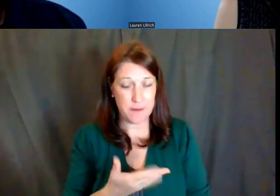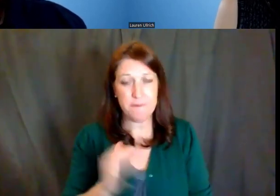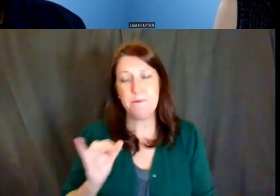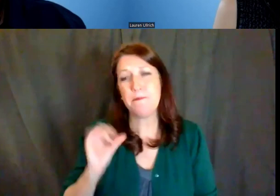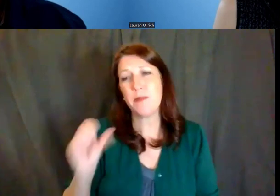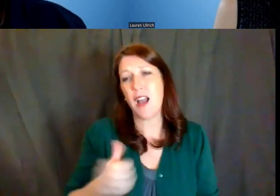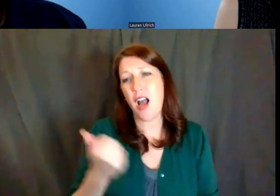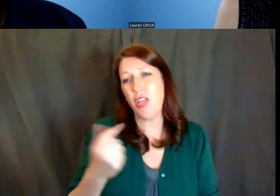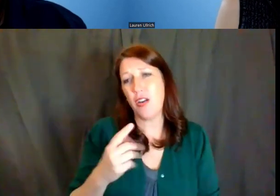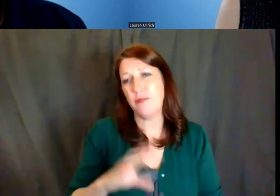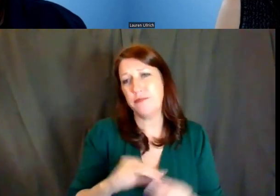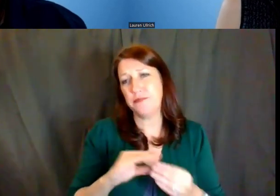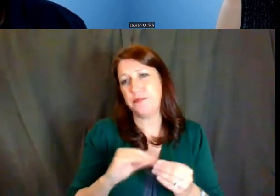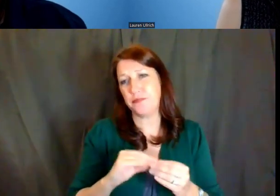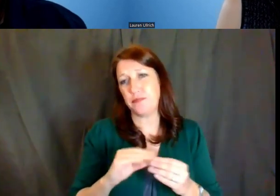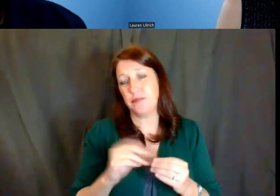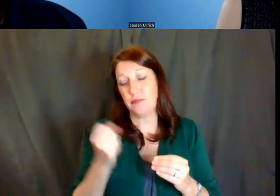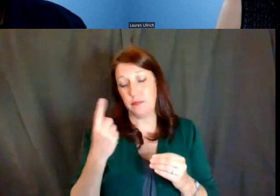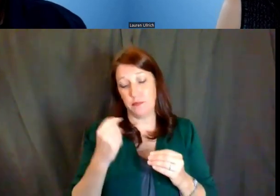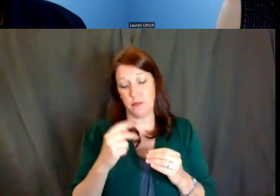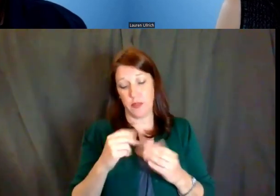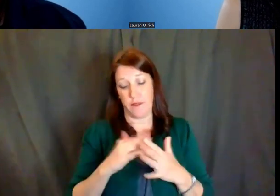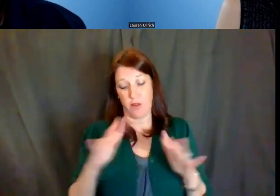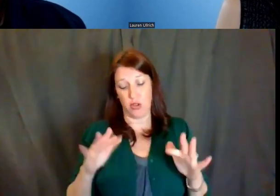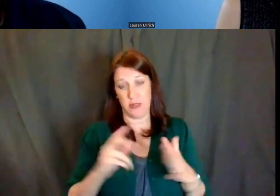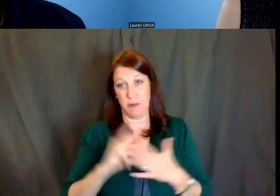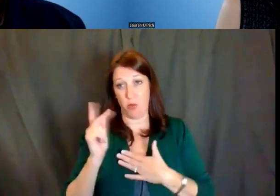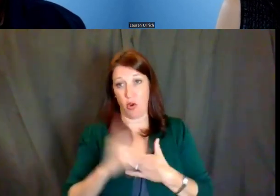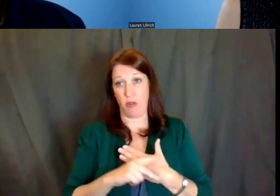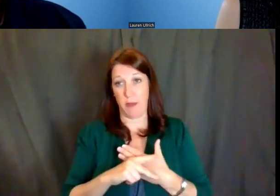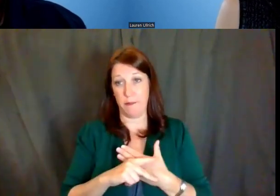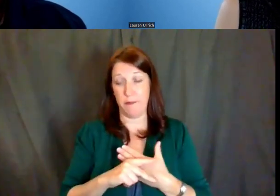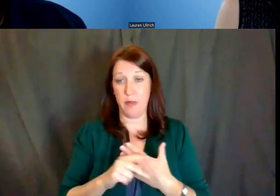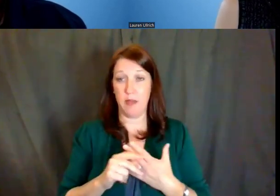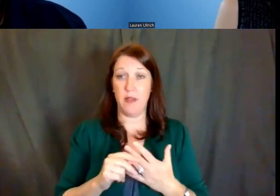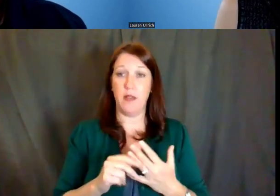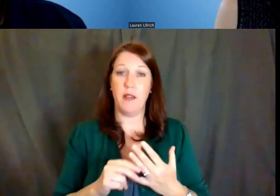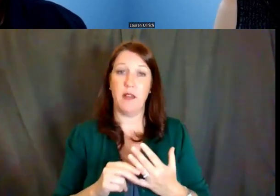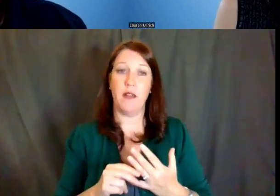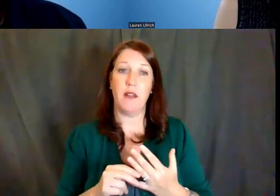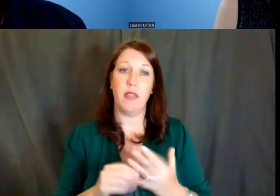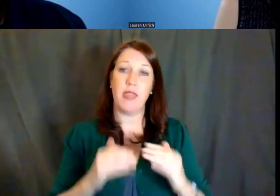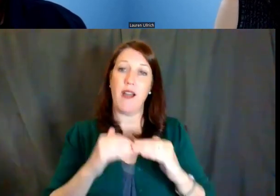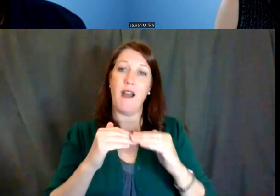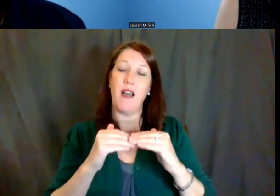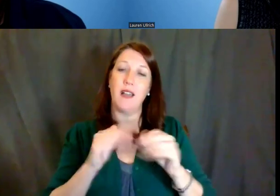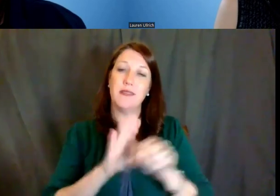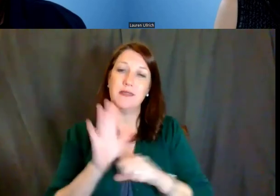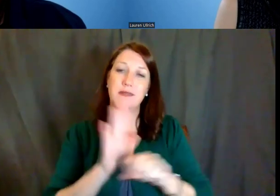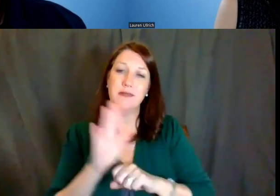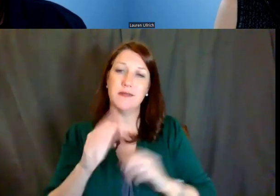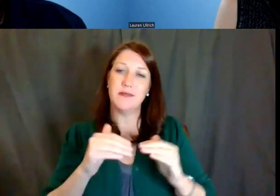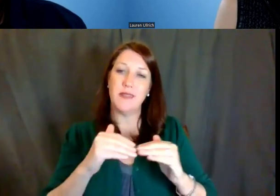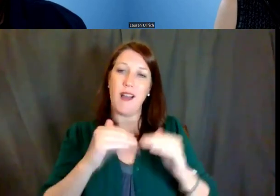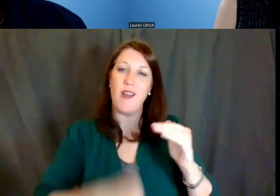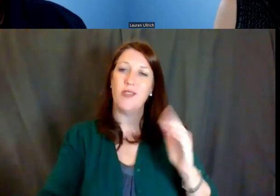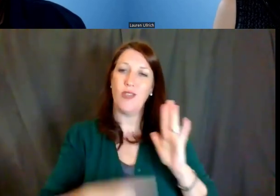that when it comes to diversity programs, the underrepresentation data that we use,